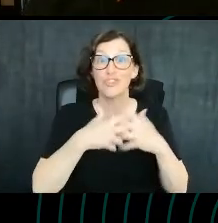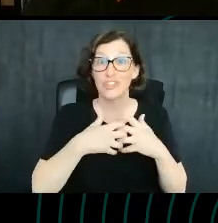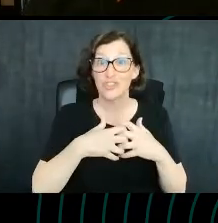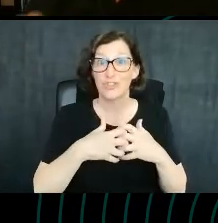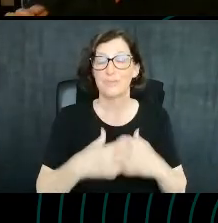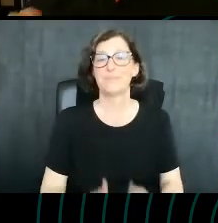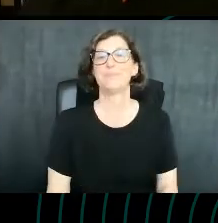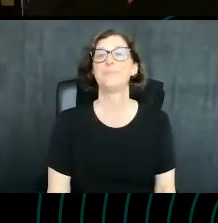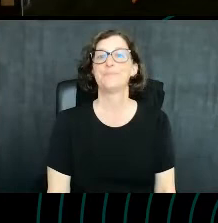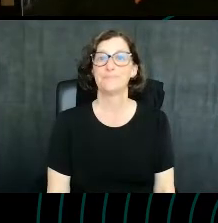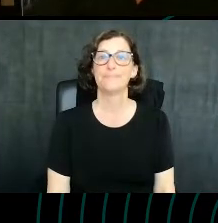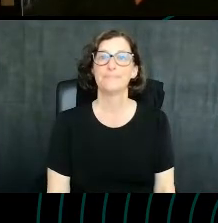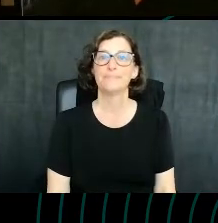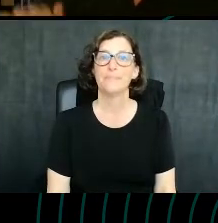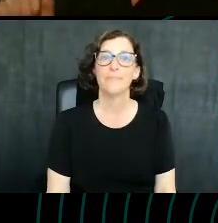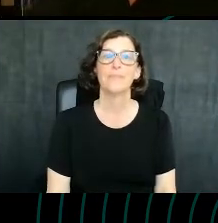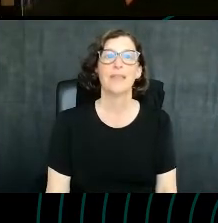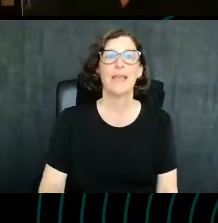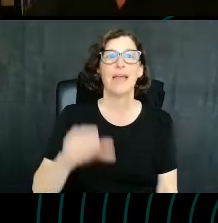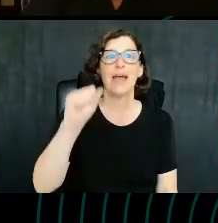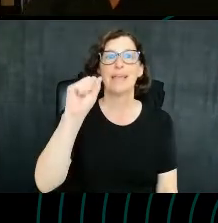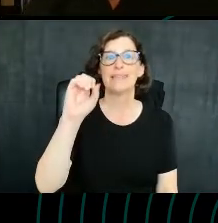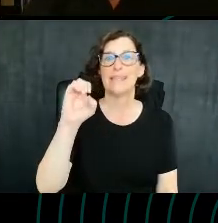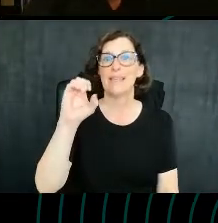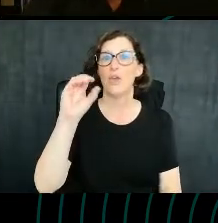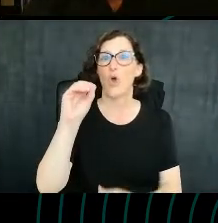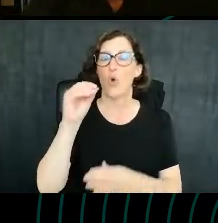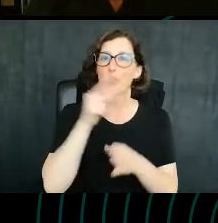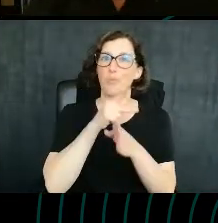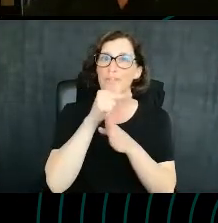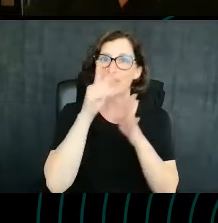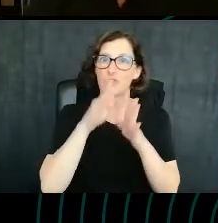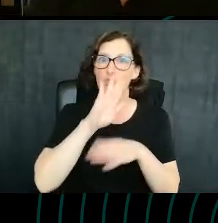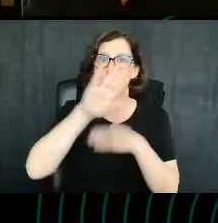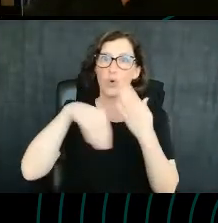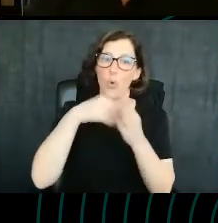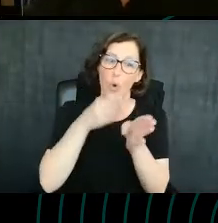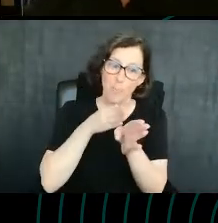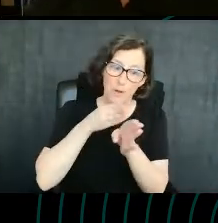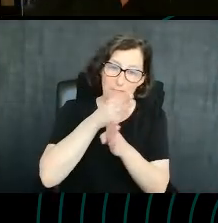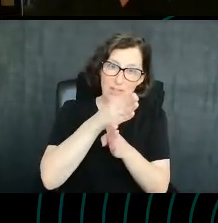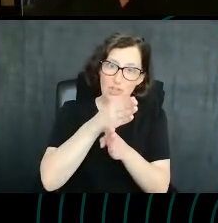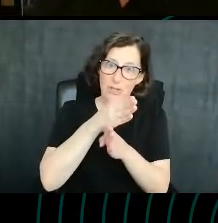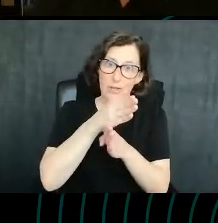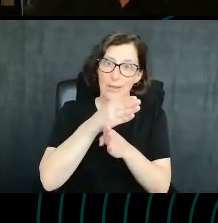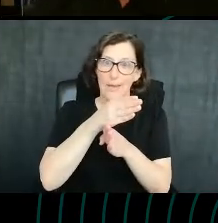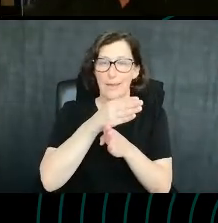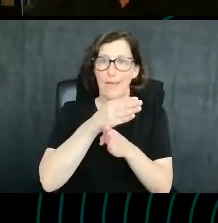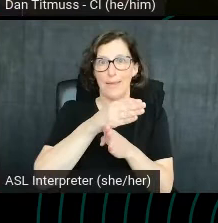There are SEO professionals whose entire career focus is optimizing listings for the Amazon search engine.